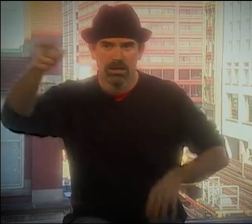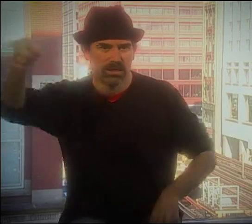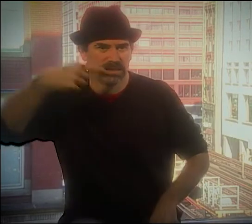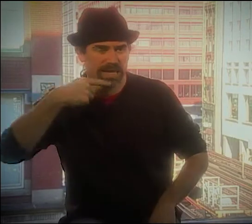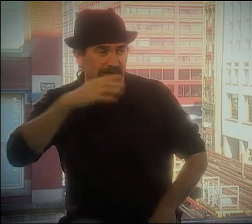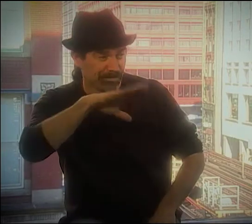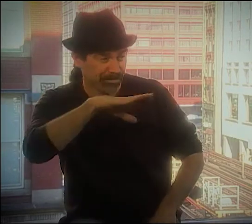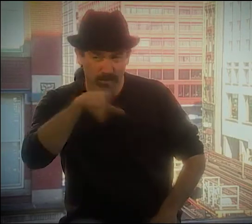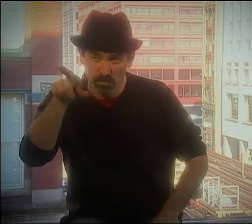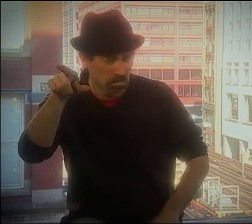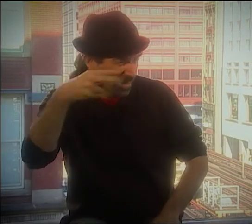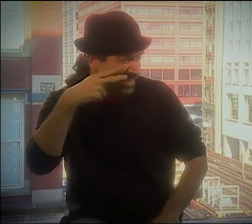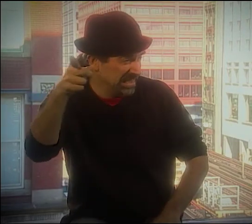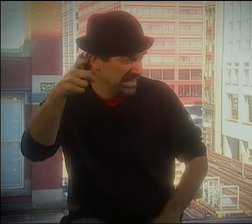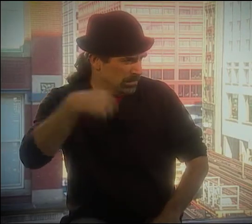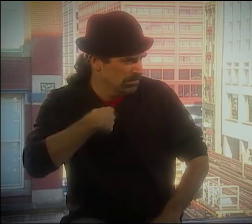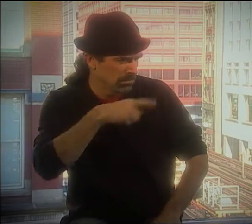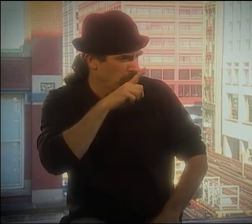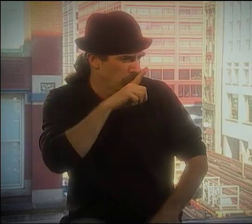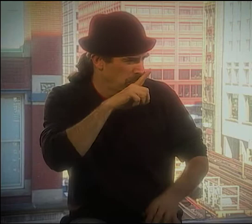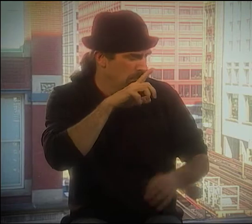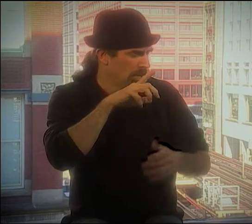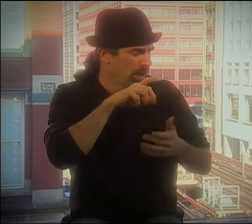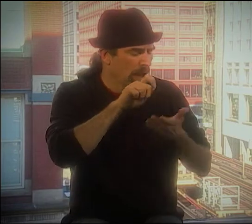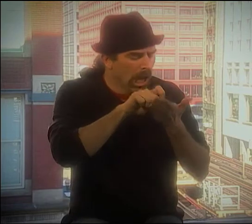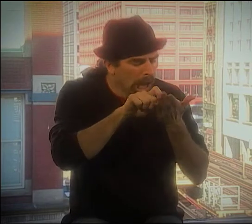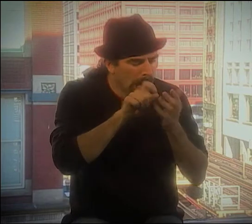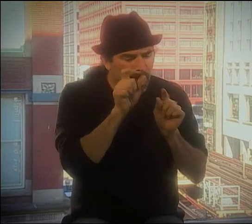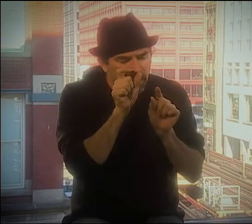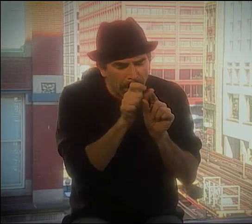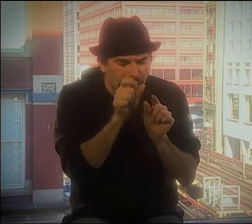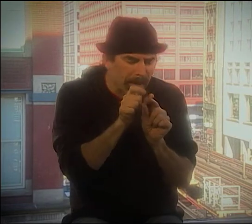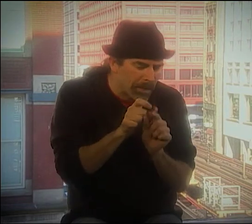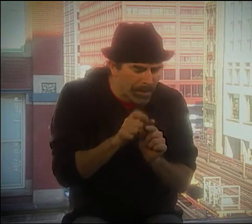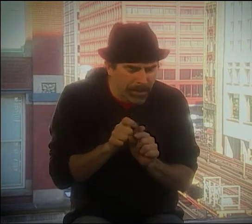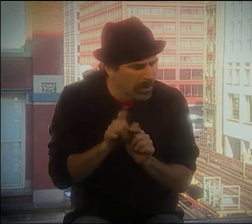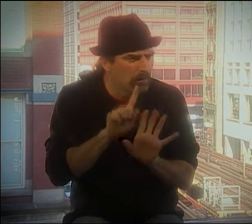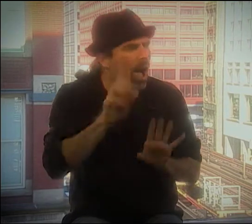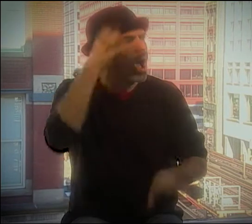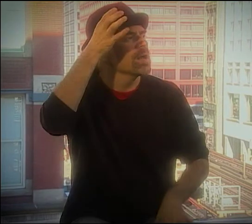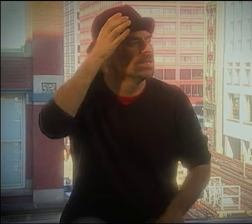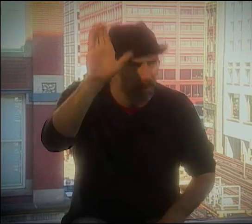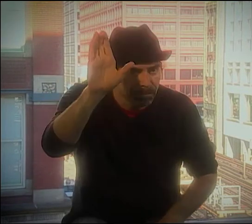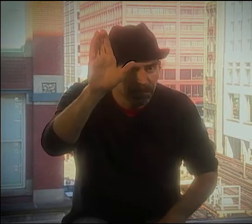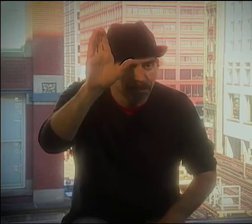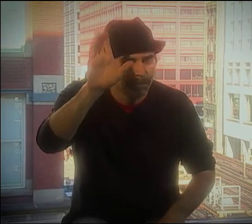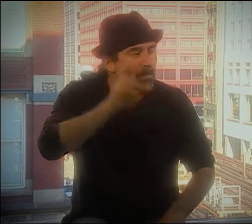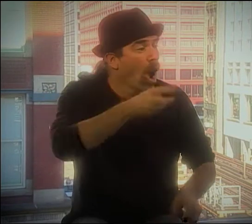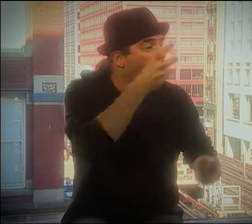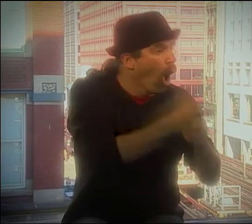AND THEN THE AFTERSHOCK. HE SAID, "NOW DID YOU SEE THAT? "THERE WERE NO WORDS WRITTEN THERE.